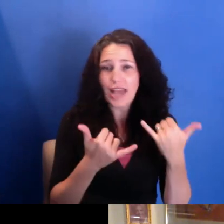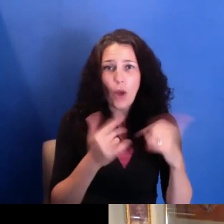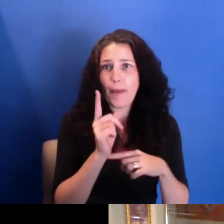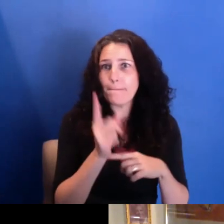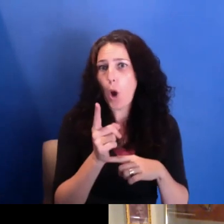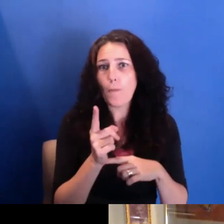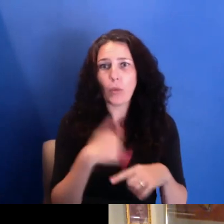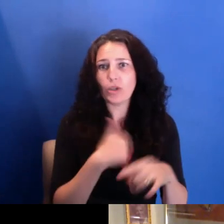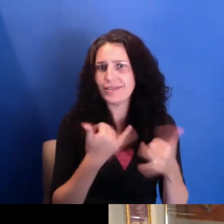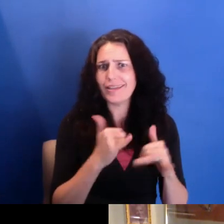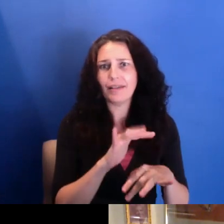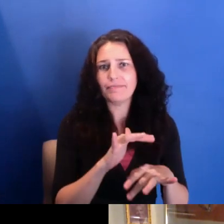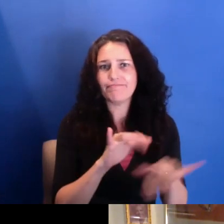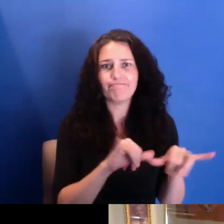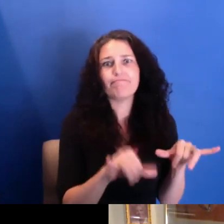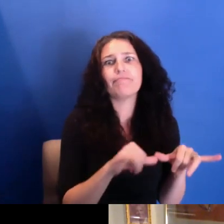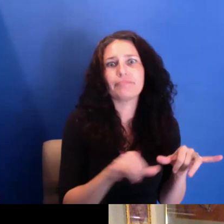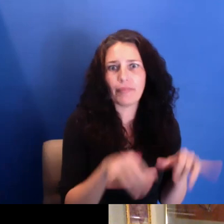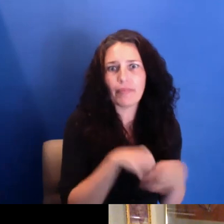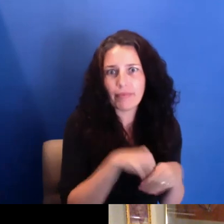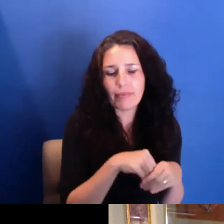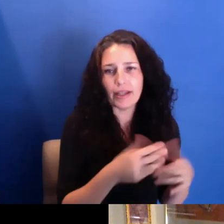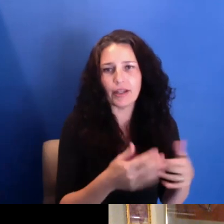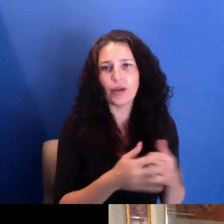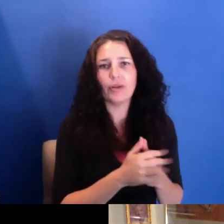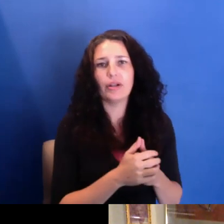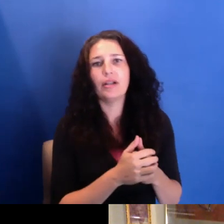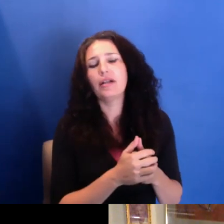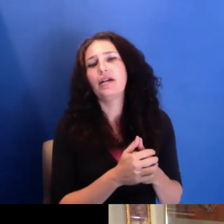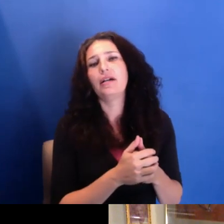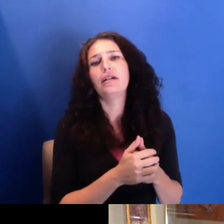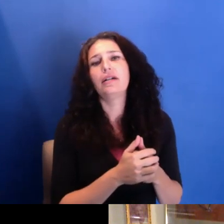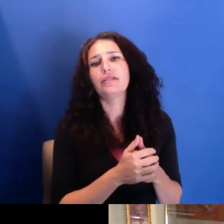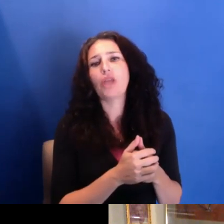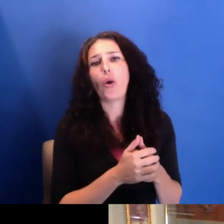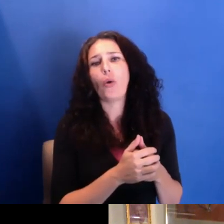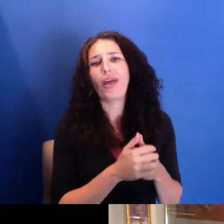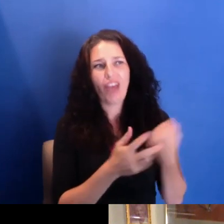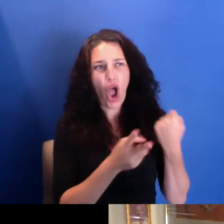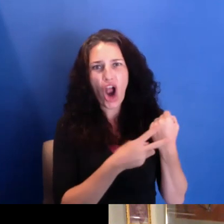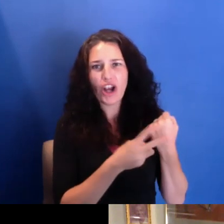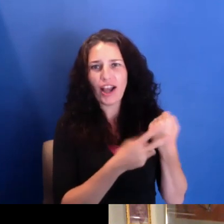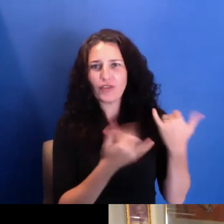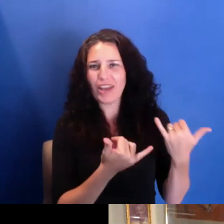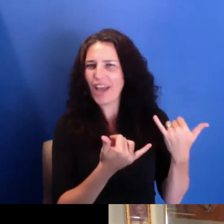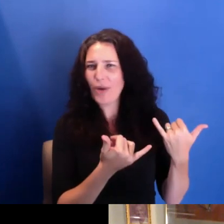in a lot of ways. I mean, archives are this-- this wealth, this treasure that we have.